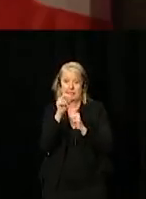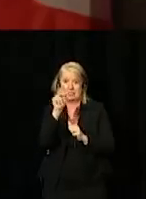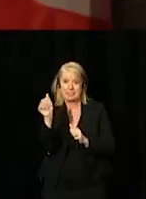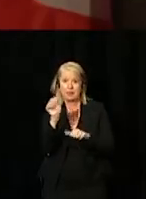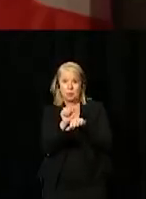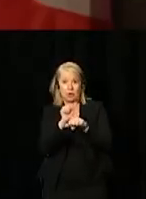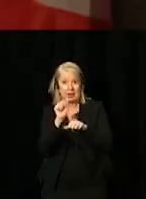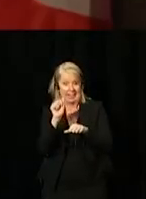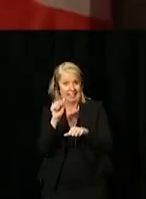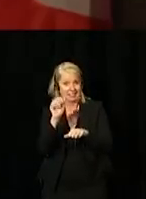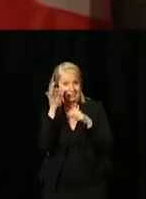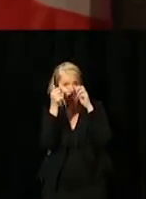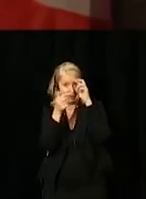working for the government of Canada,